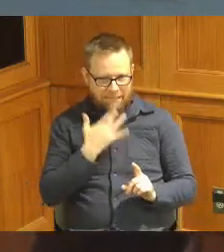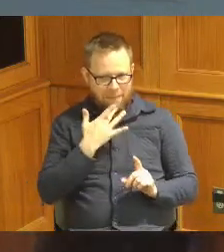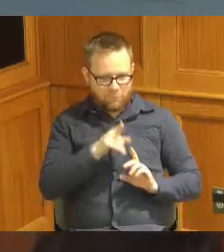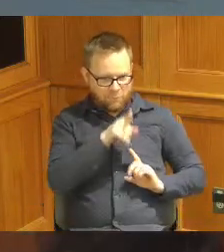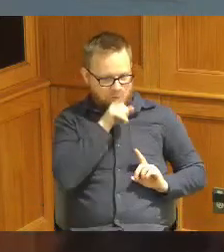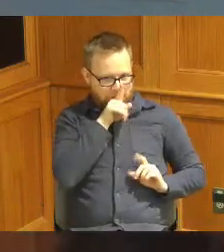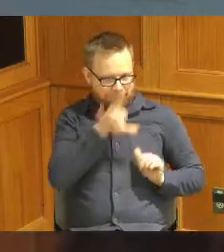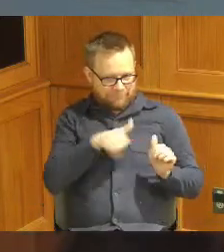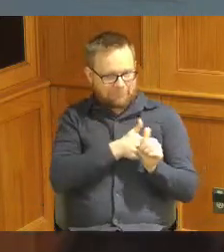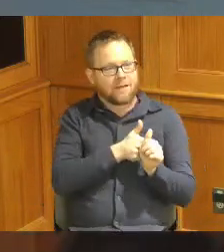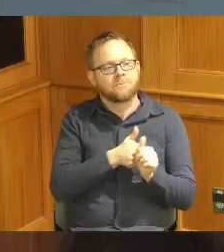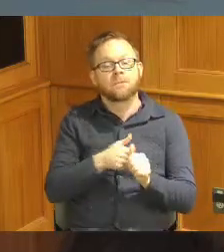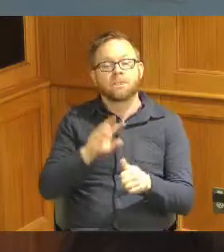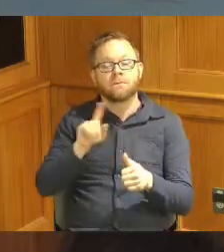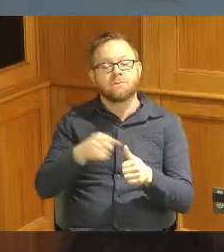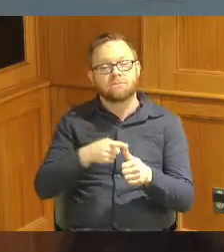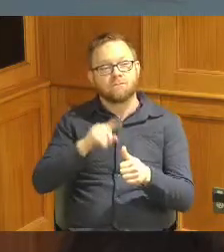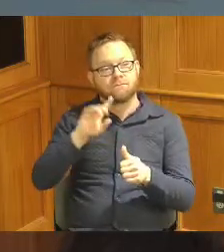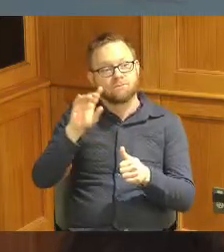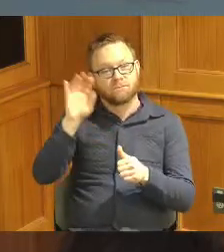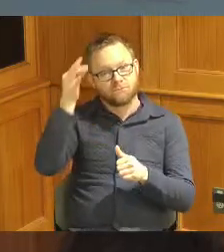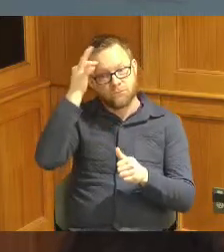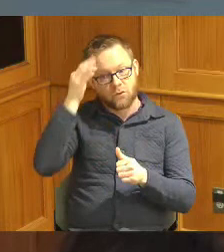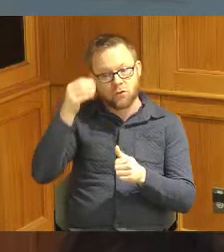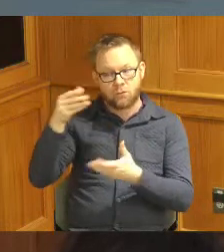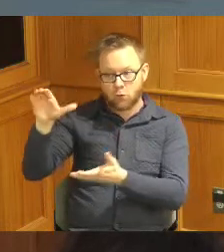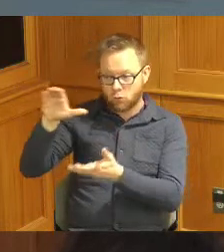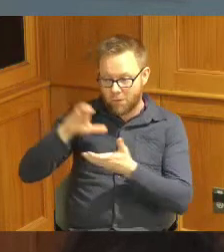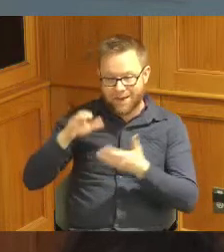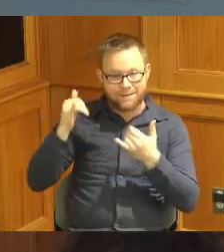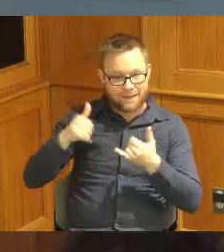we did write our First Federal Grant and it's in the process of being reviewed so with